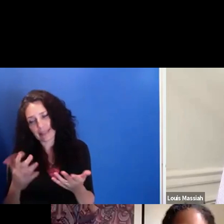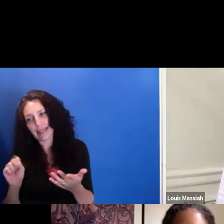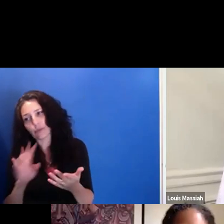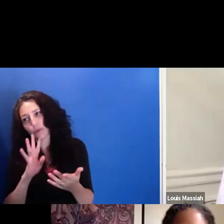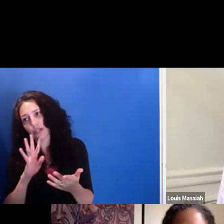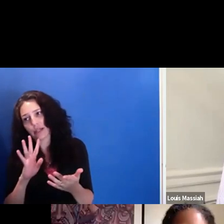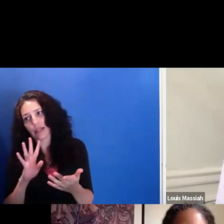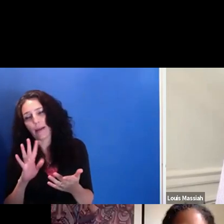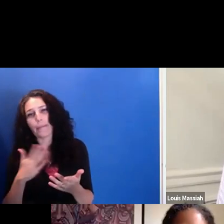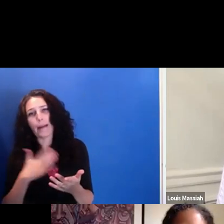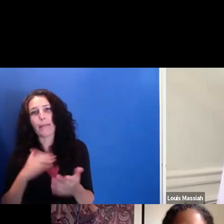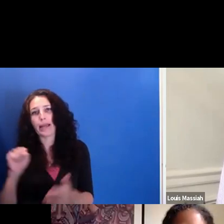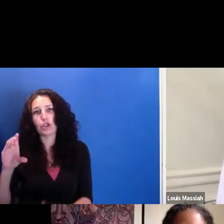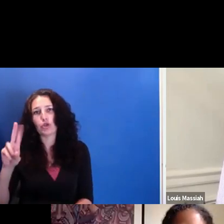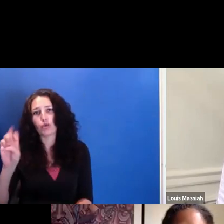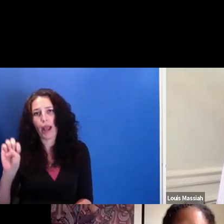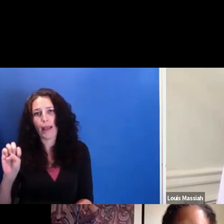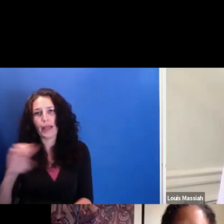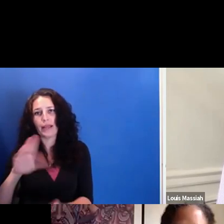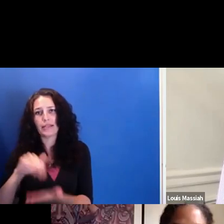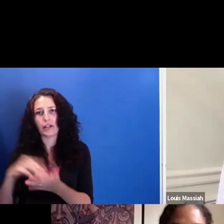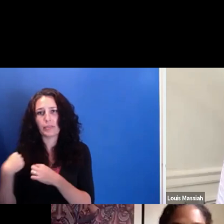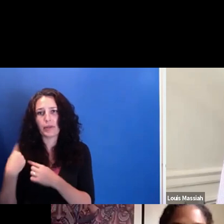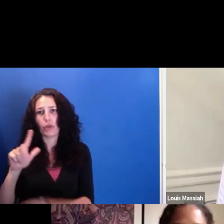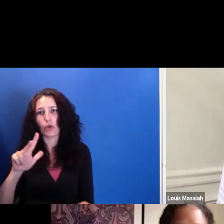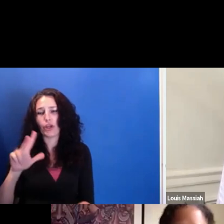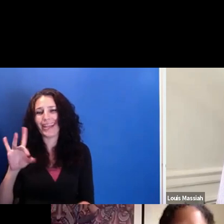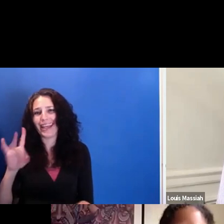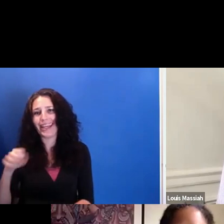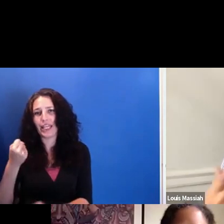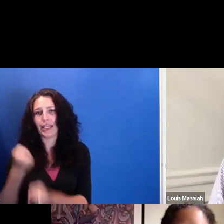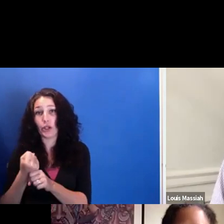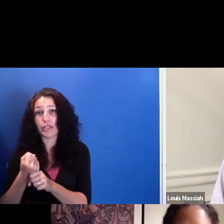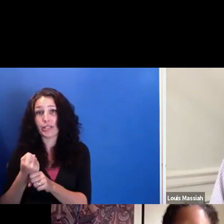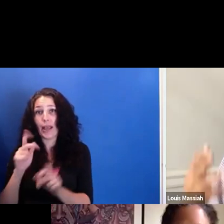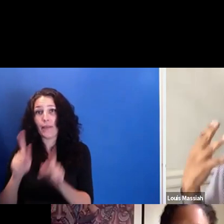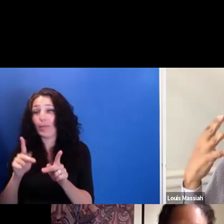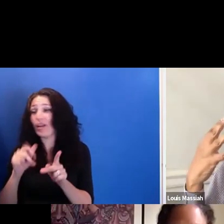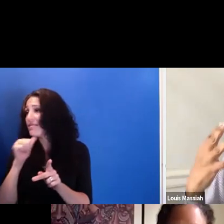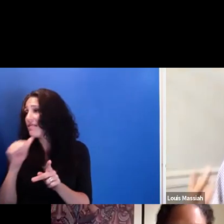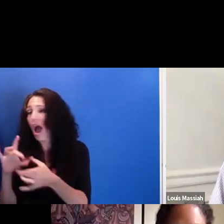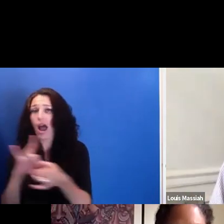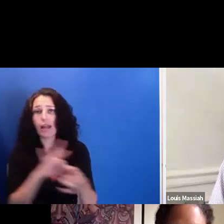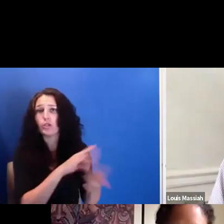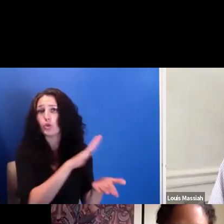and it is-- you know, it's for people not in academia. You know, media arts centers were specifically